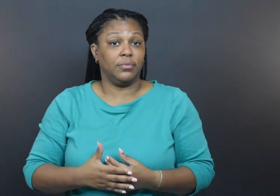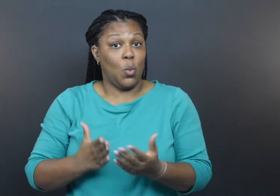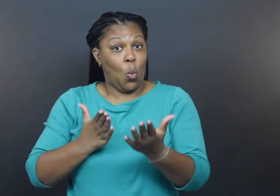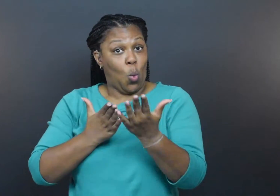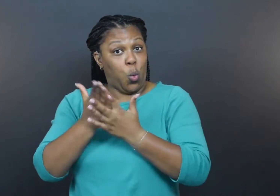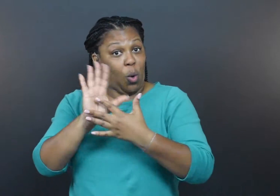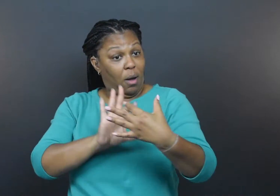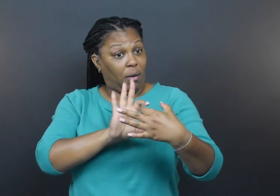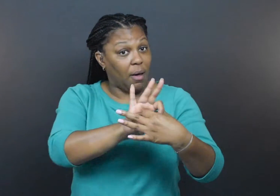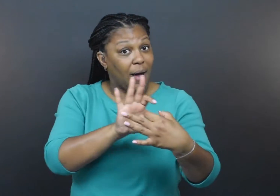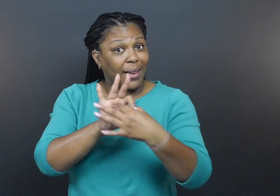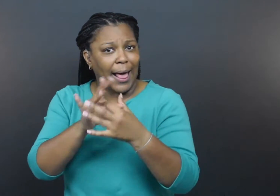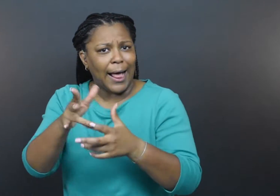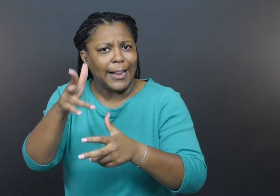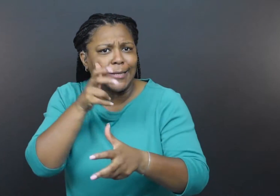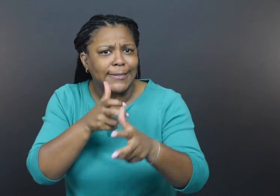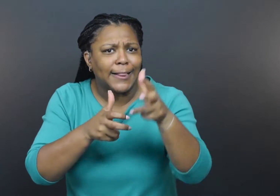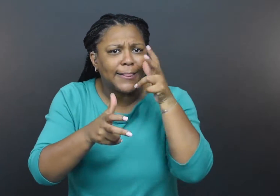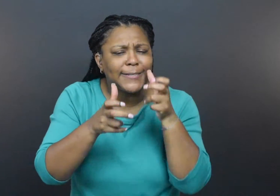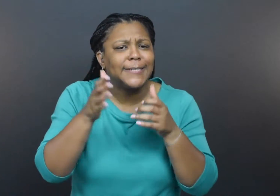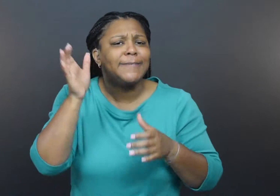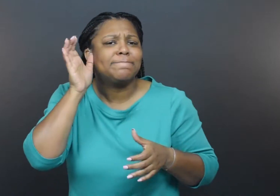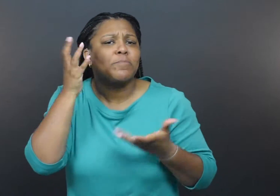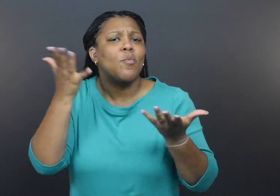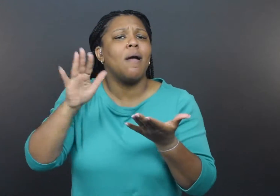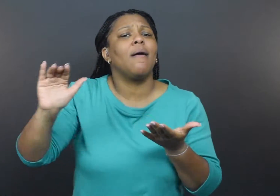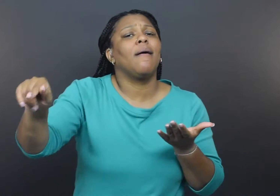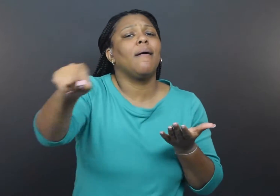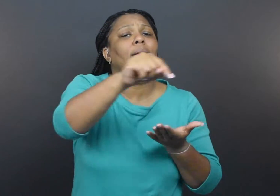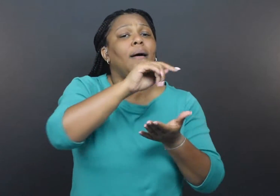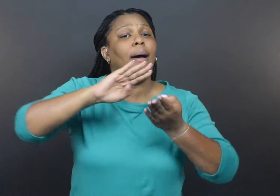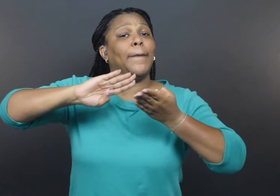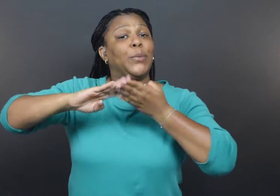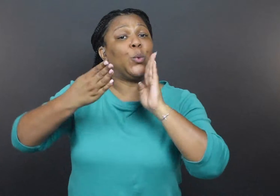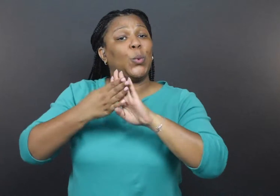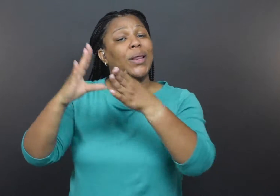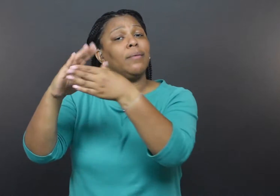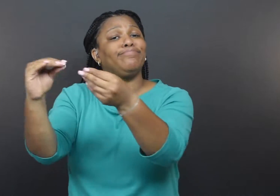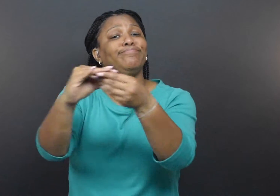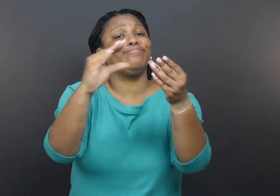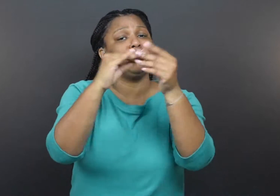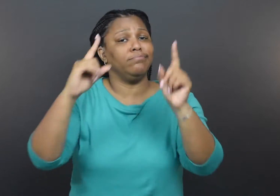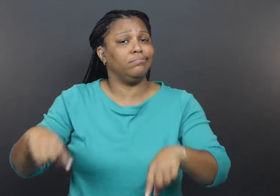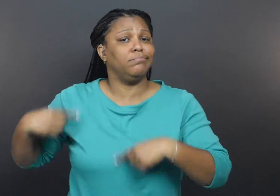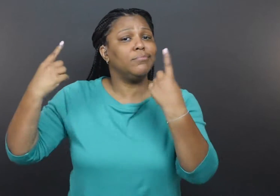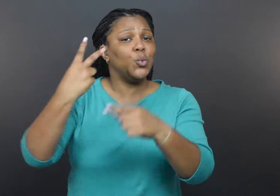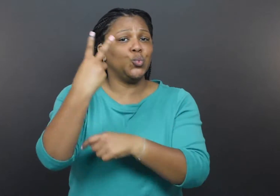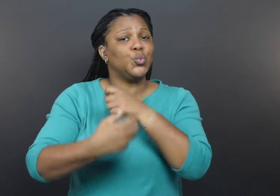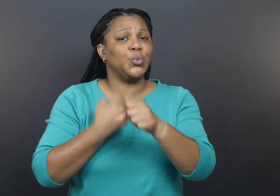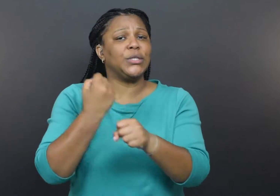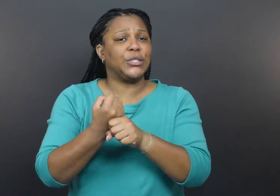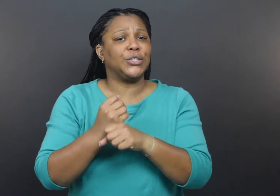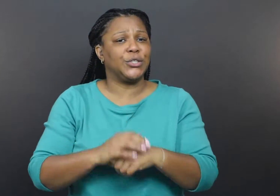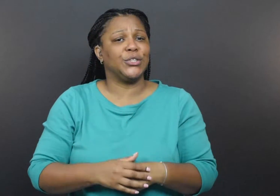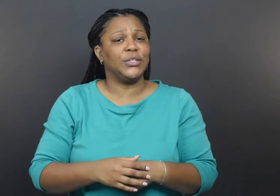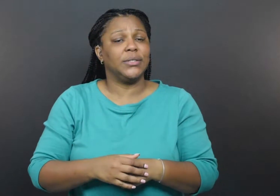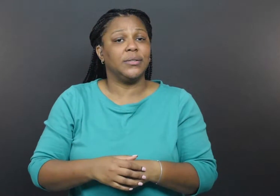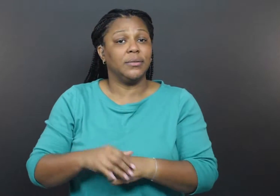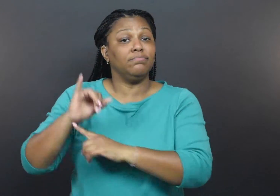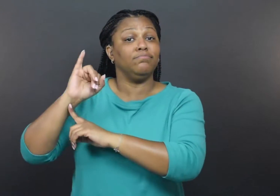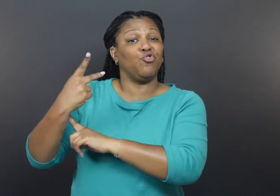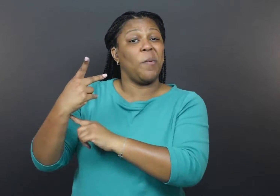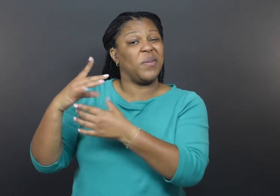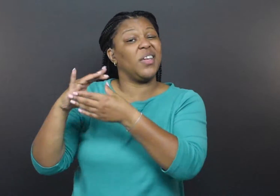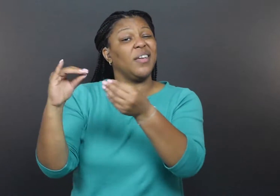Through connecting and listening to community for the past two years, Mahoehney shared, “The People